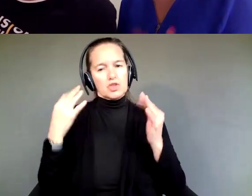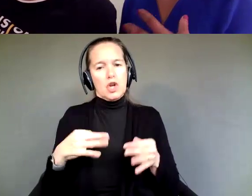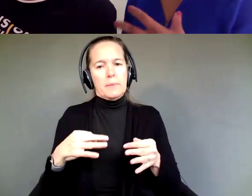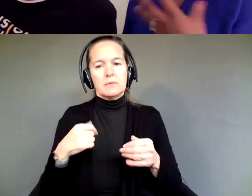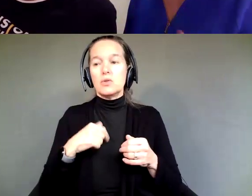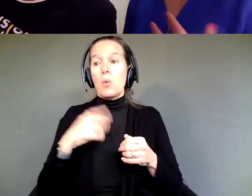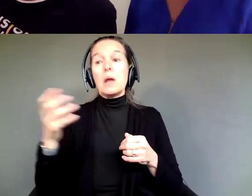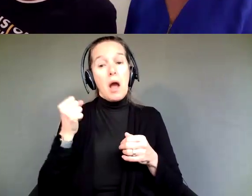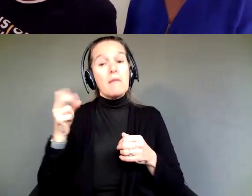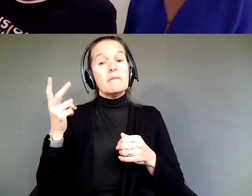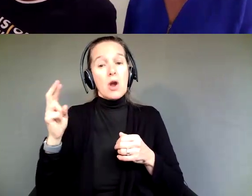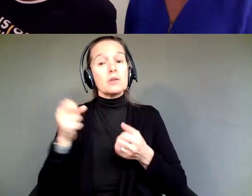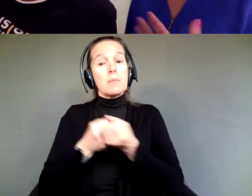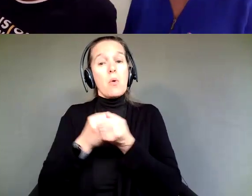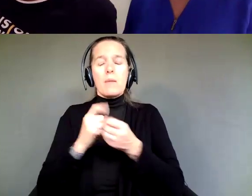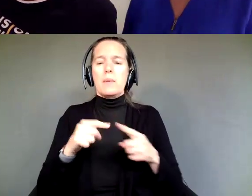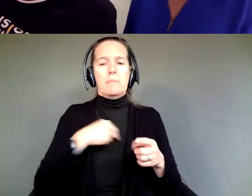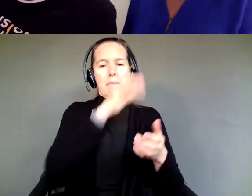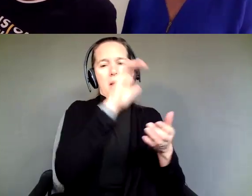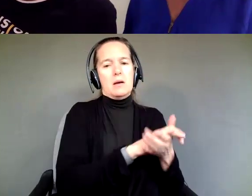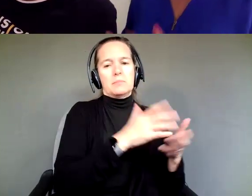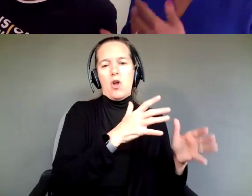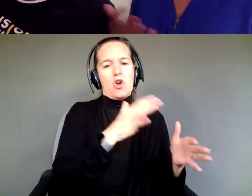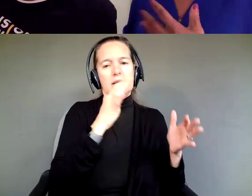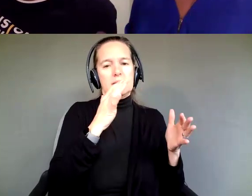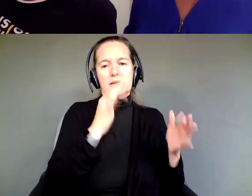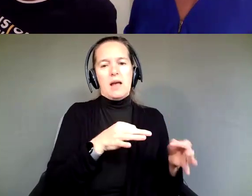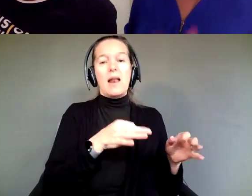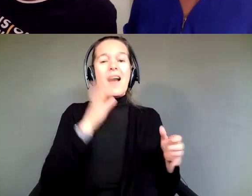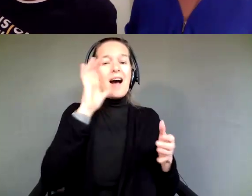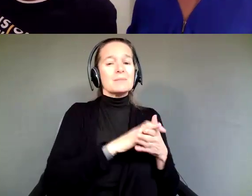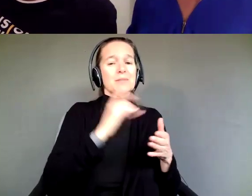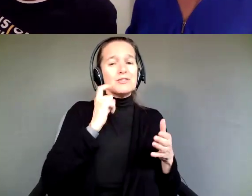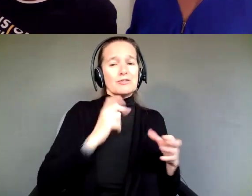but my husband and I had already decided, you know, he had just retired. Regardless of what happens, we are going to fund this,